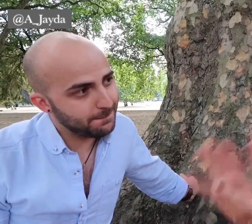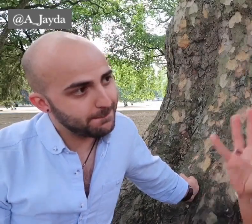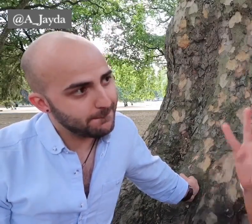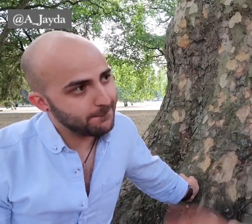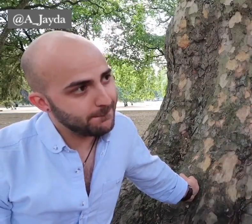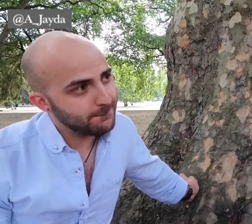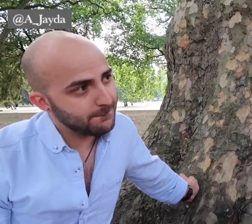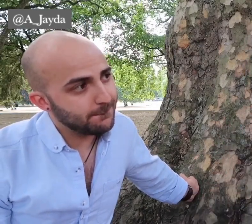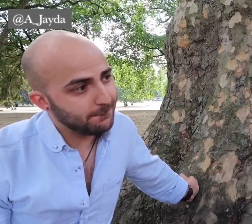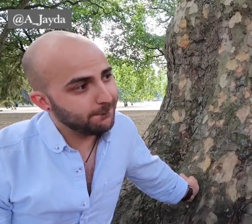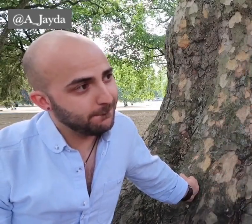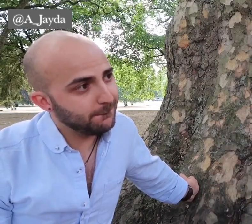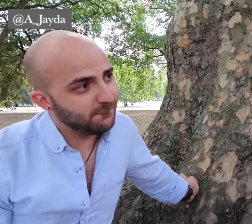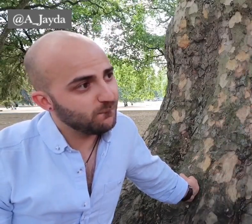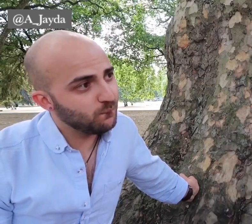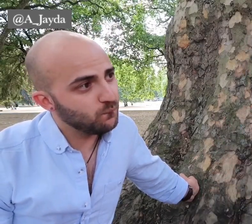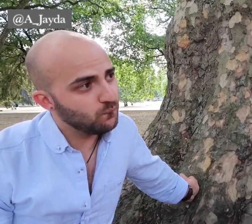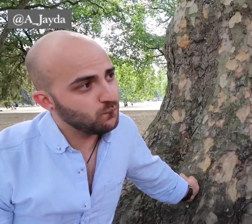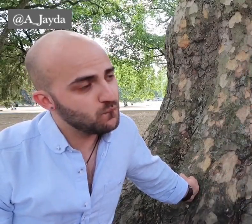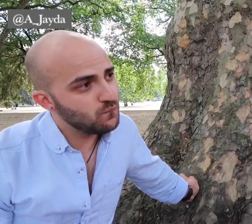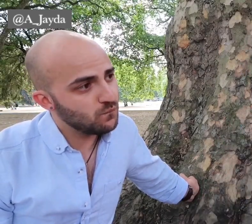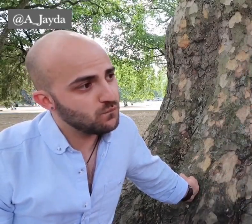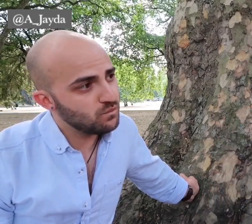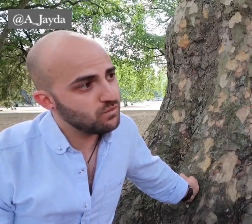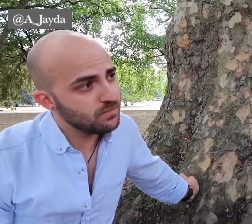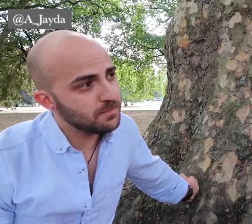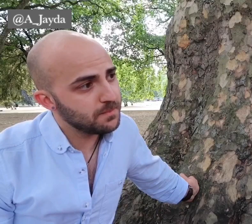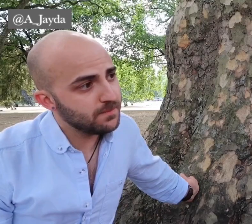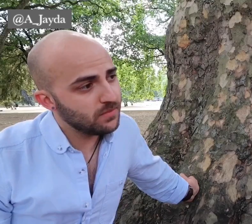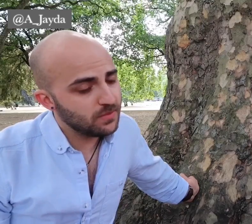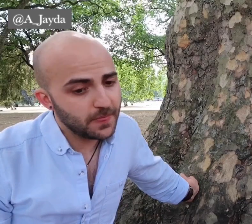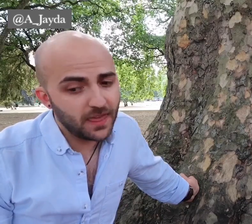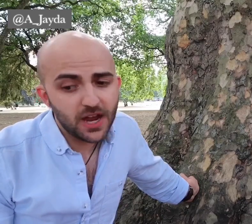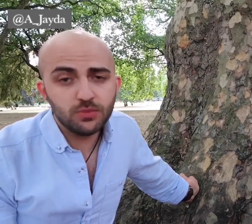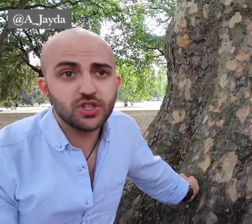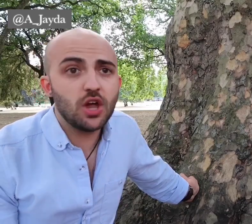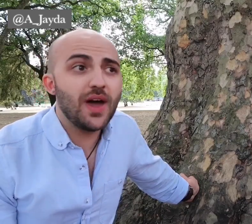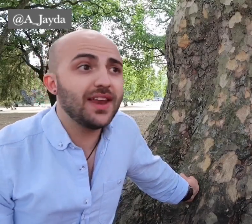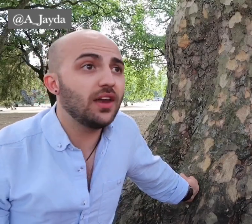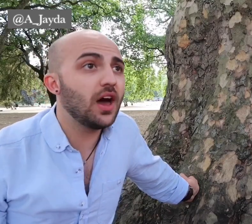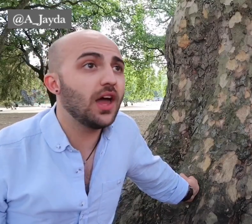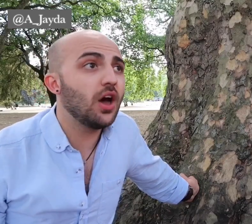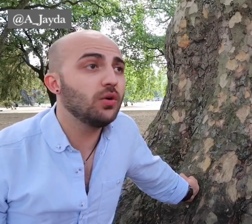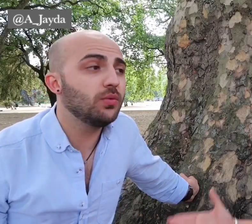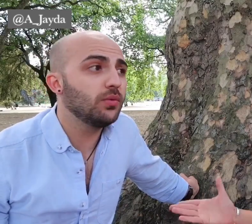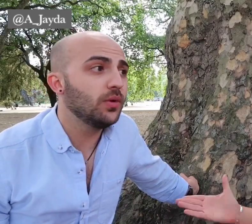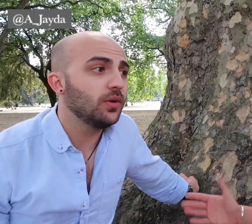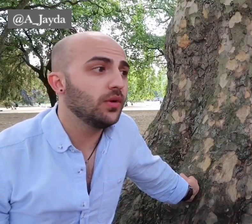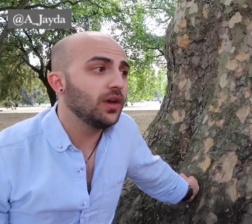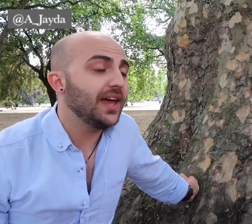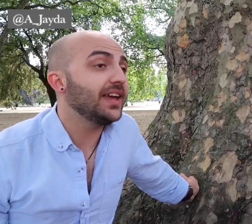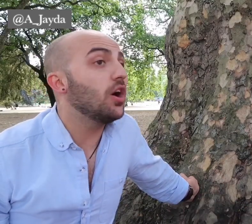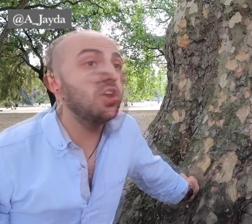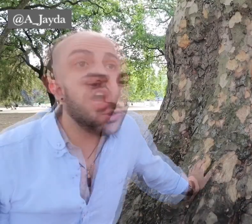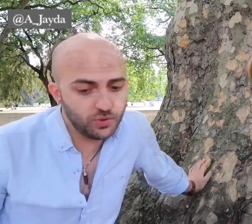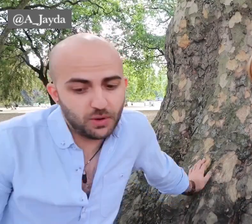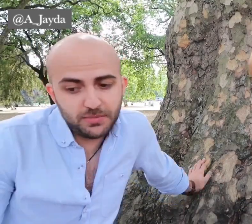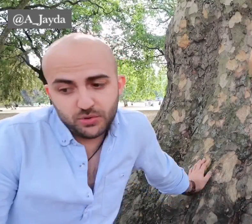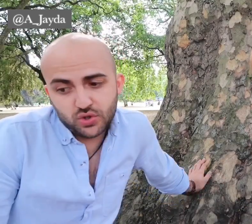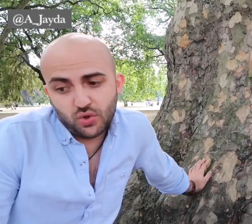hopefully make people think a little bit differently or open their eyes up or, I hope so and, I can't, it can't hurt, it can't hurt because we want people to talk